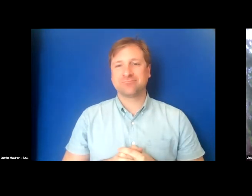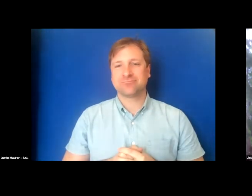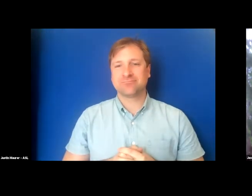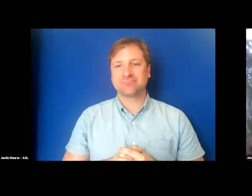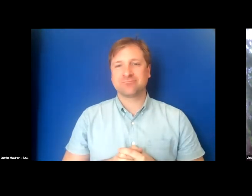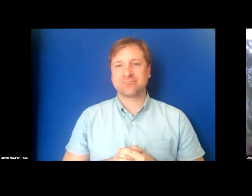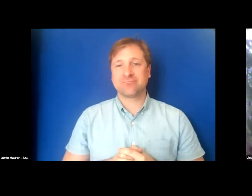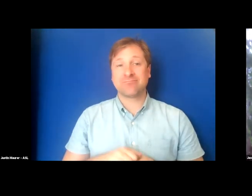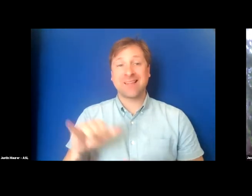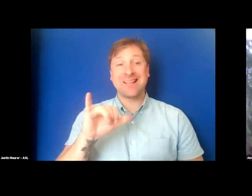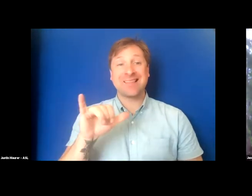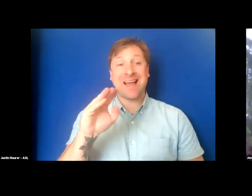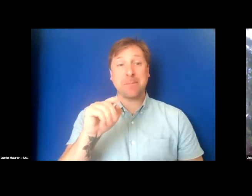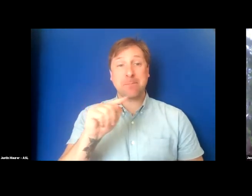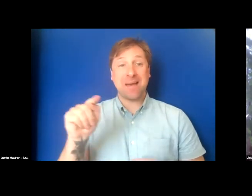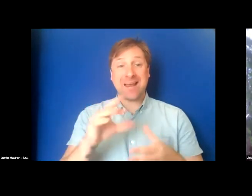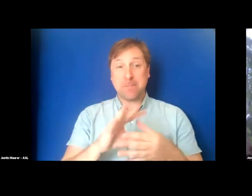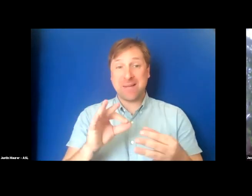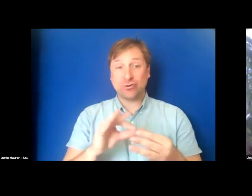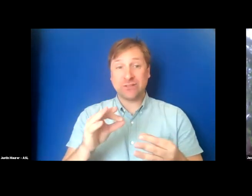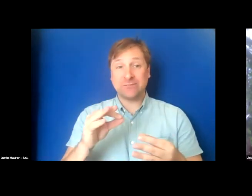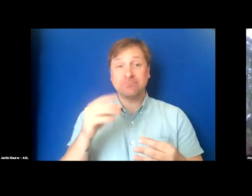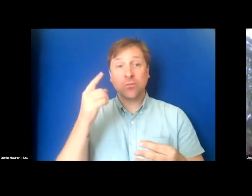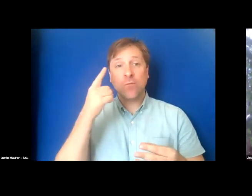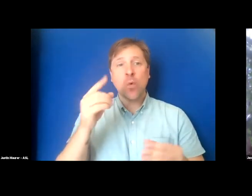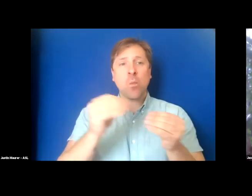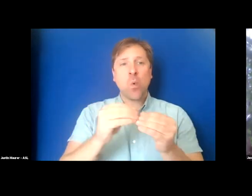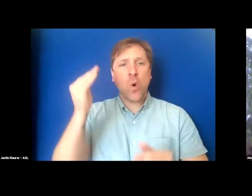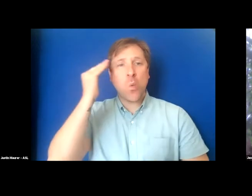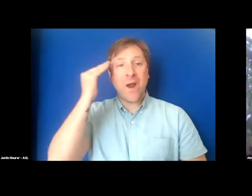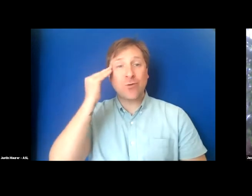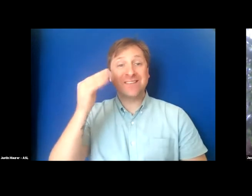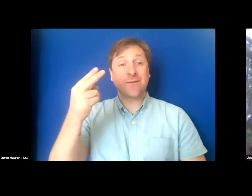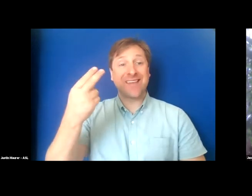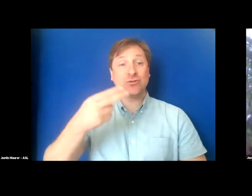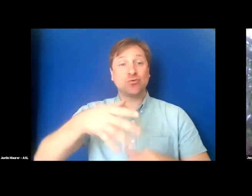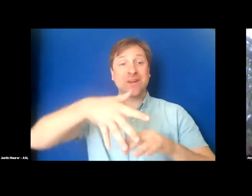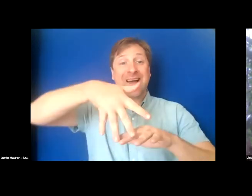As Matt mentioned, in order to bring more awareness of the history of indigenous people and their territories